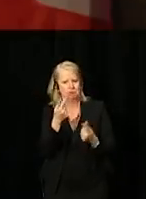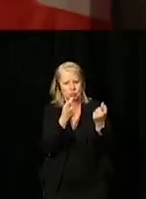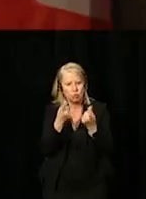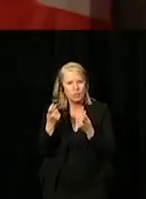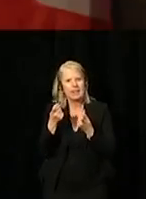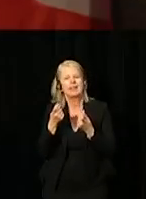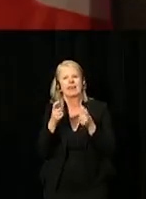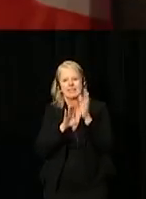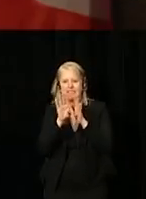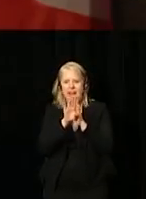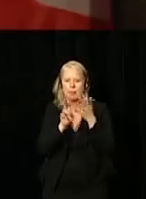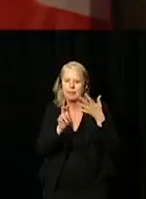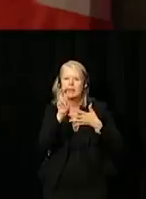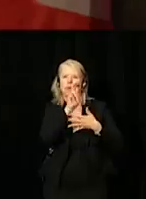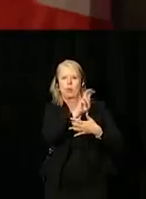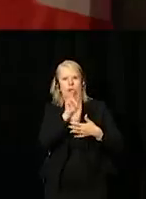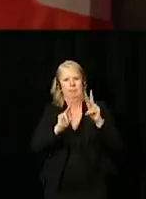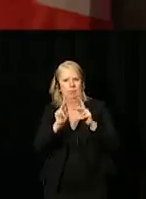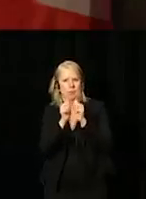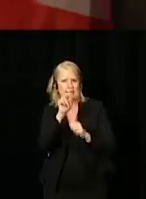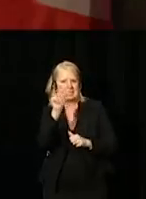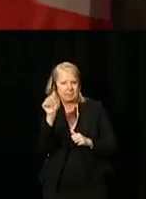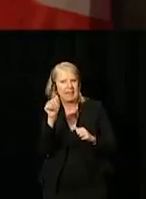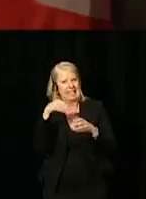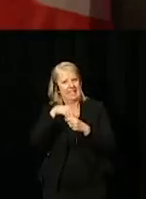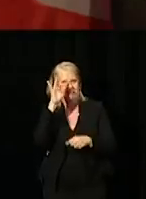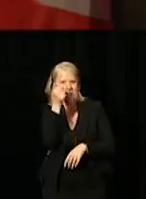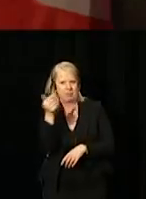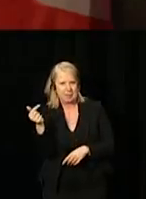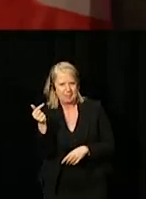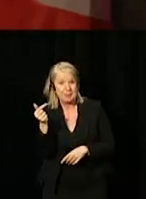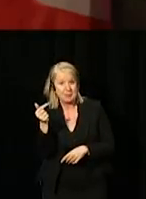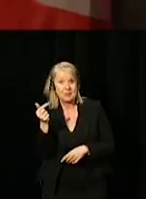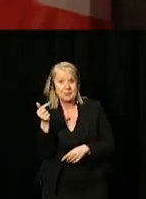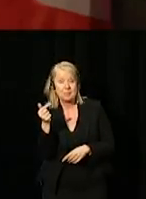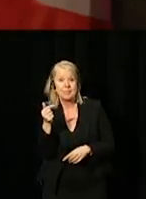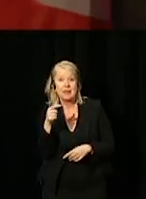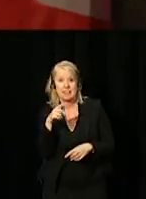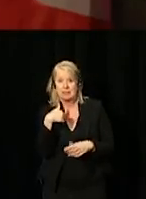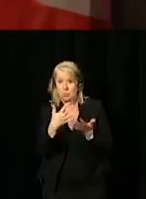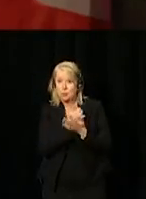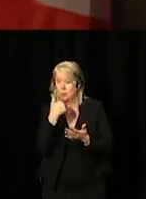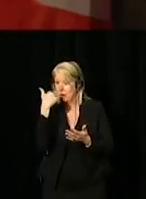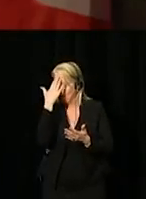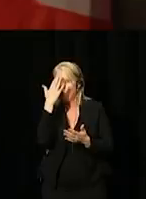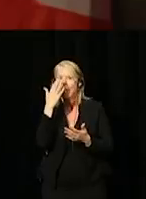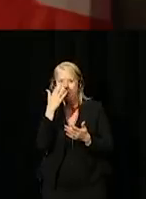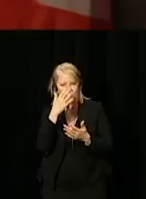and promoting persons with disabilities in the public service. This is something we all know to be true,